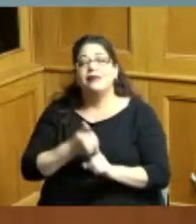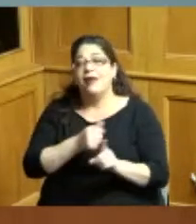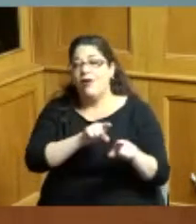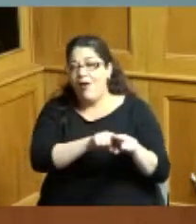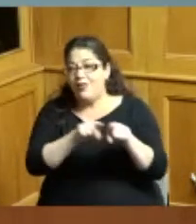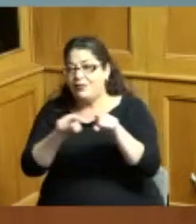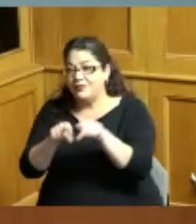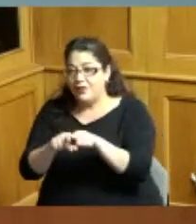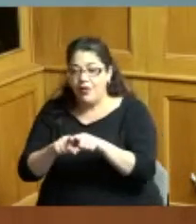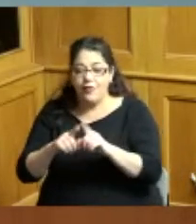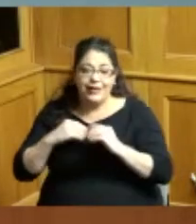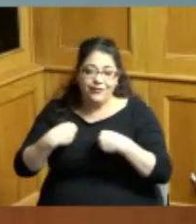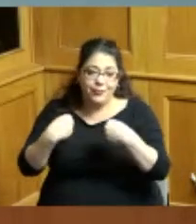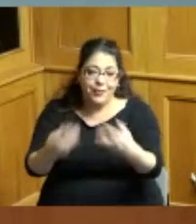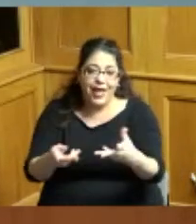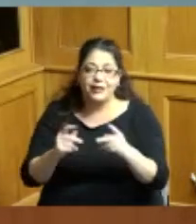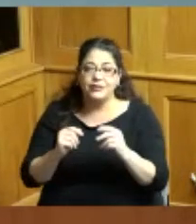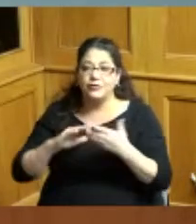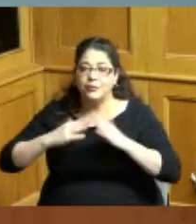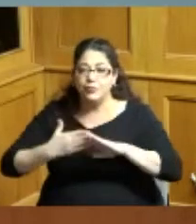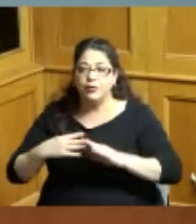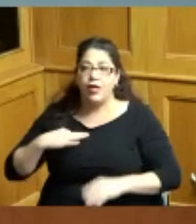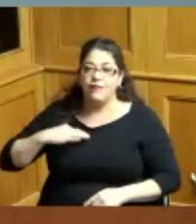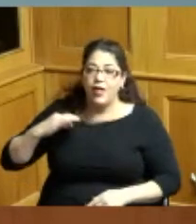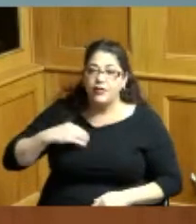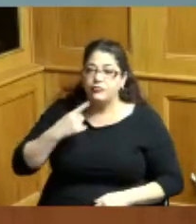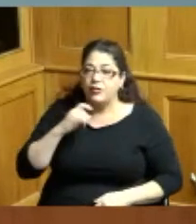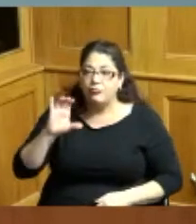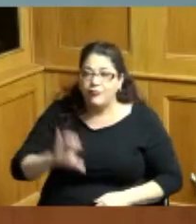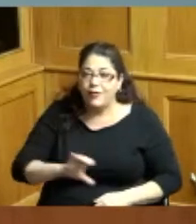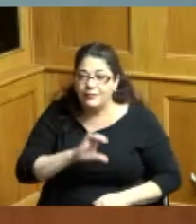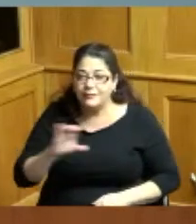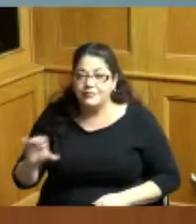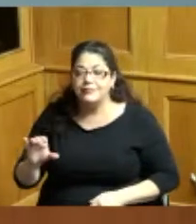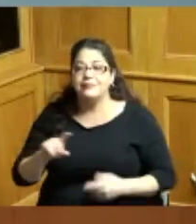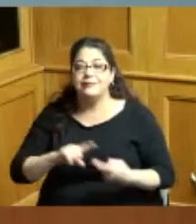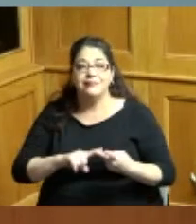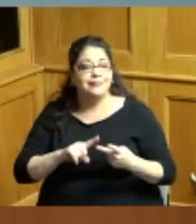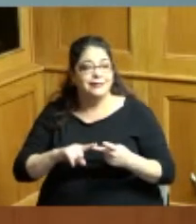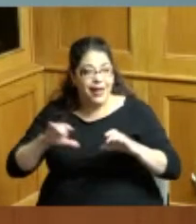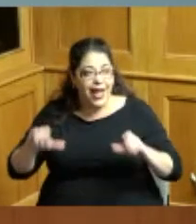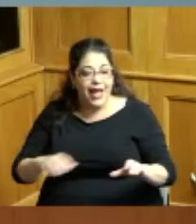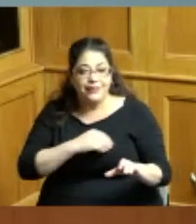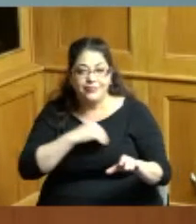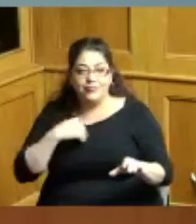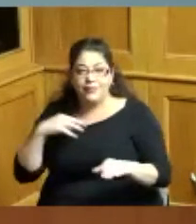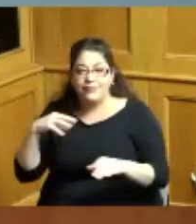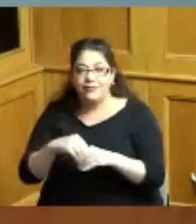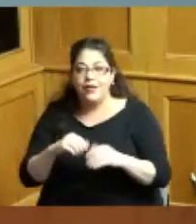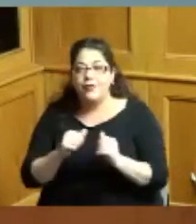back to his community is a volunteer for the red cross and is an active member of the alpha phi